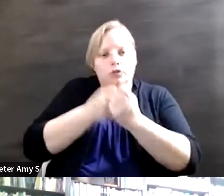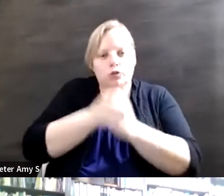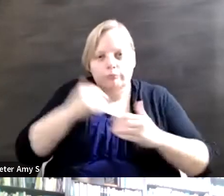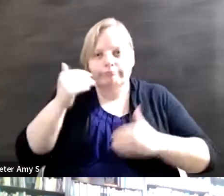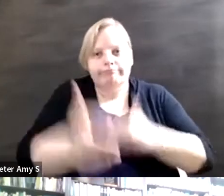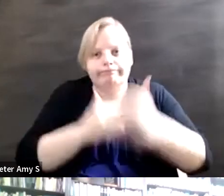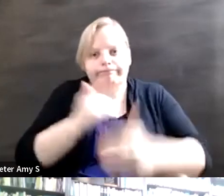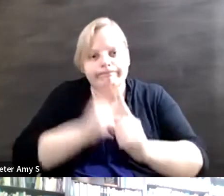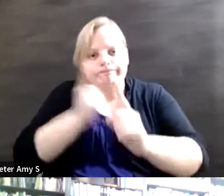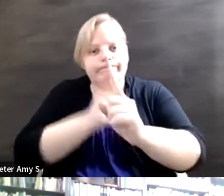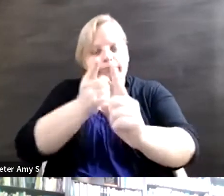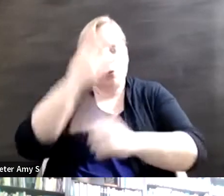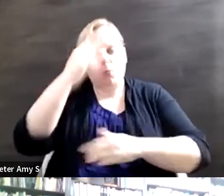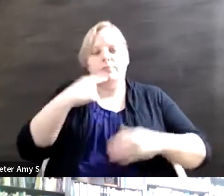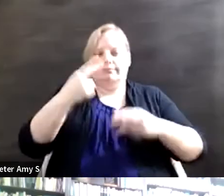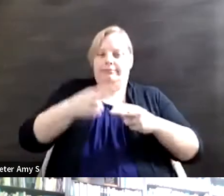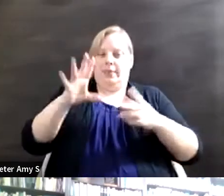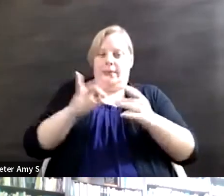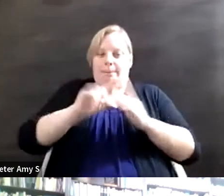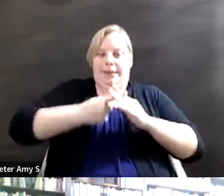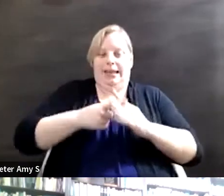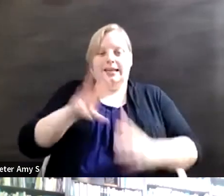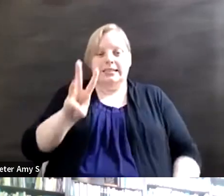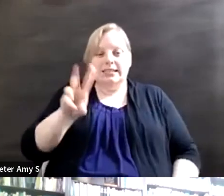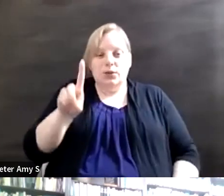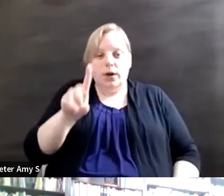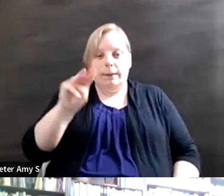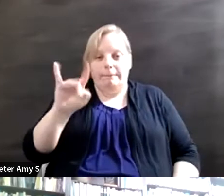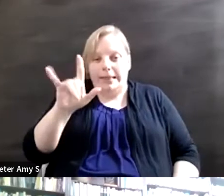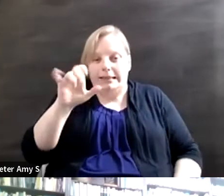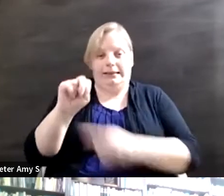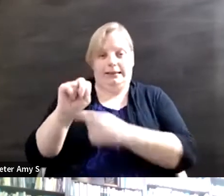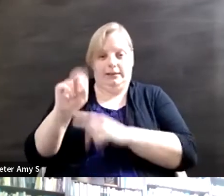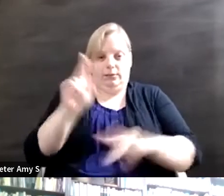as we said at the beginning, 61 million adults in the U.S. live with a disability.